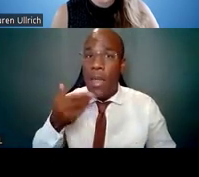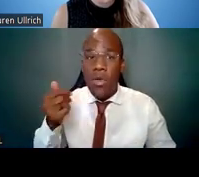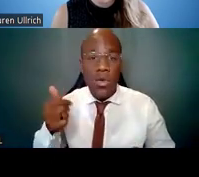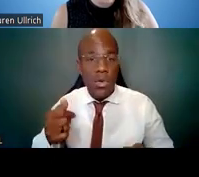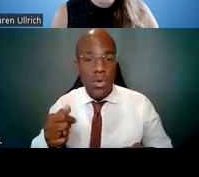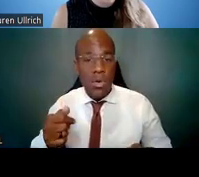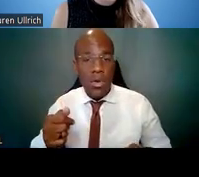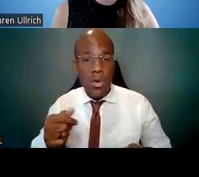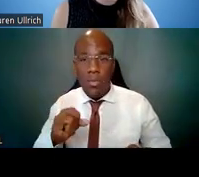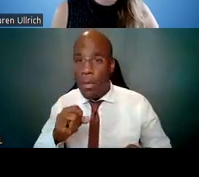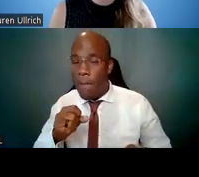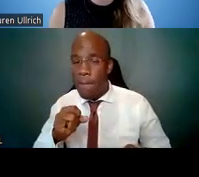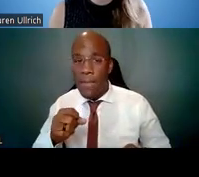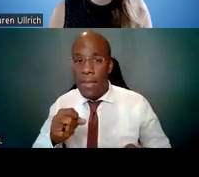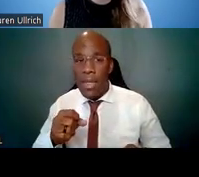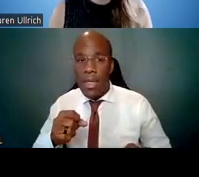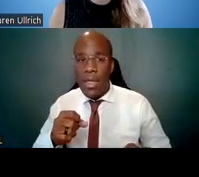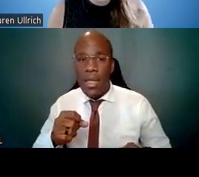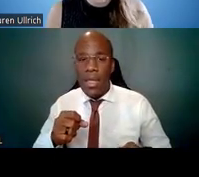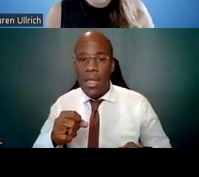Zoom turned down my mic for some reason.